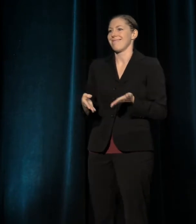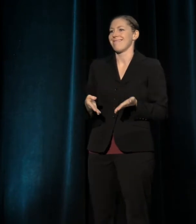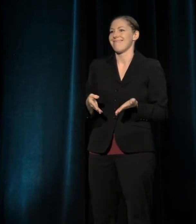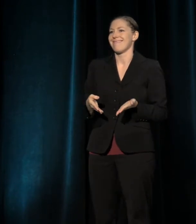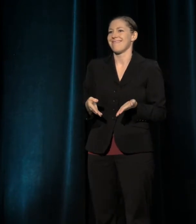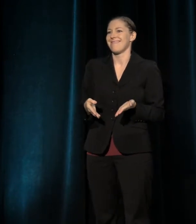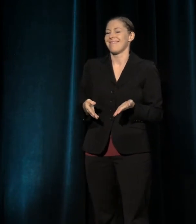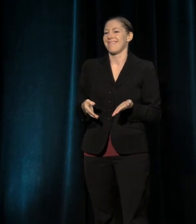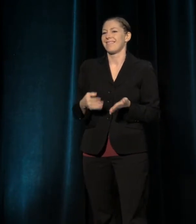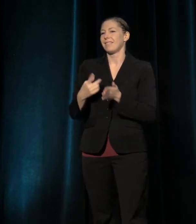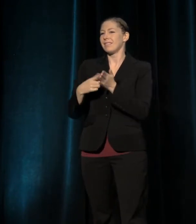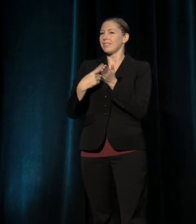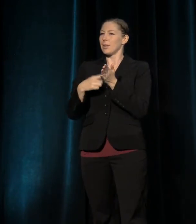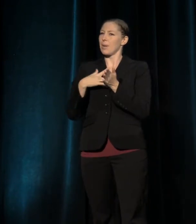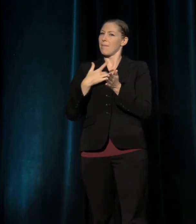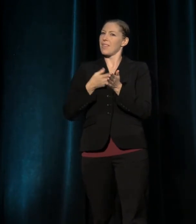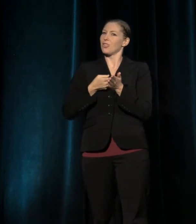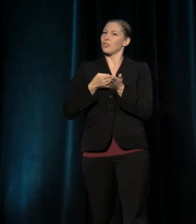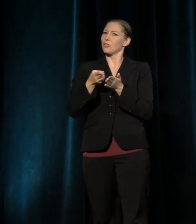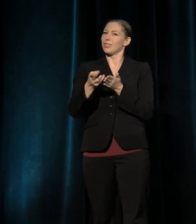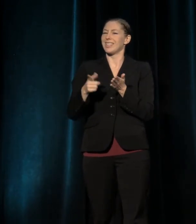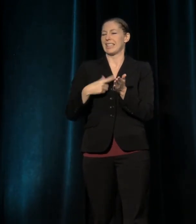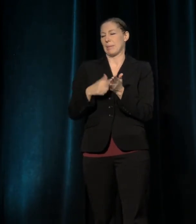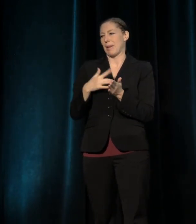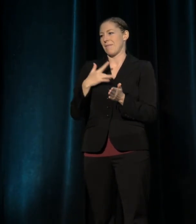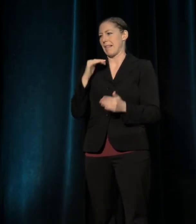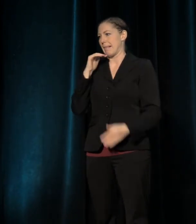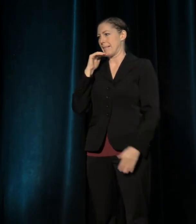Sometimes it feels truthful and sometimes it feels like a lie.